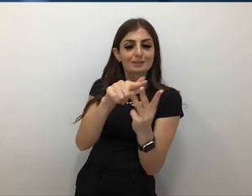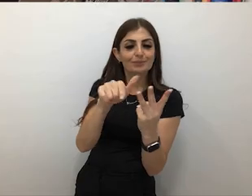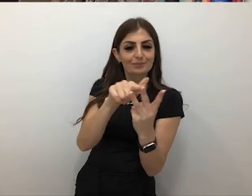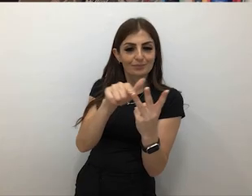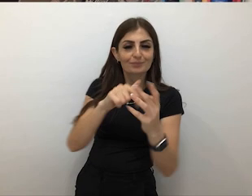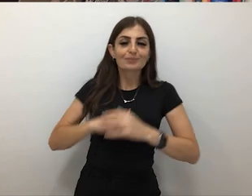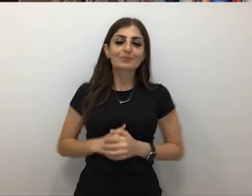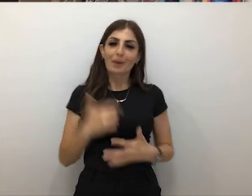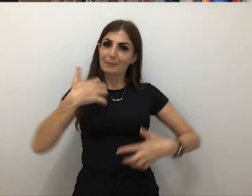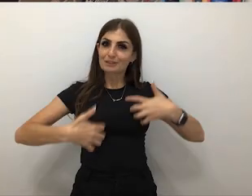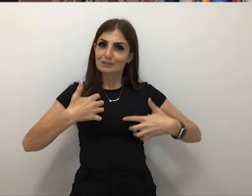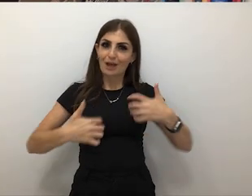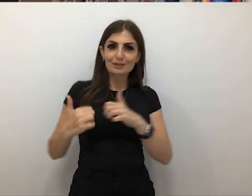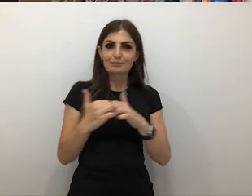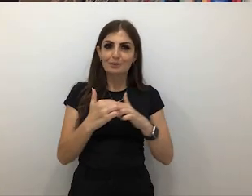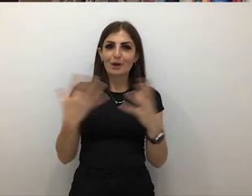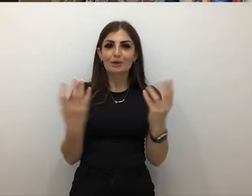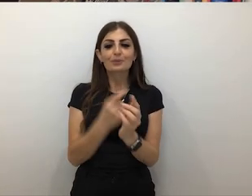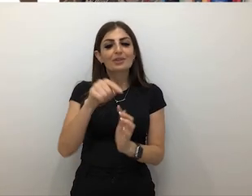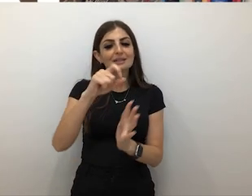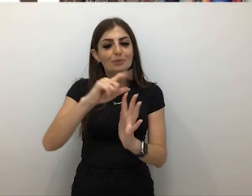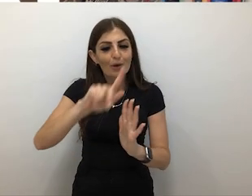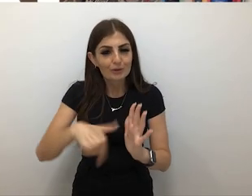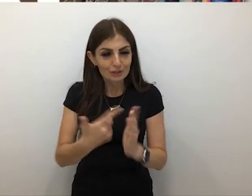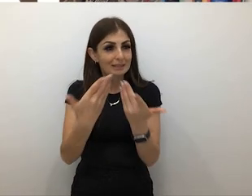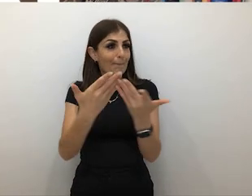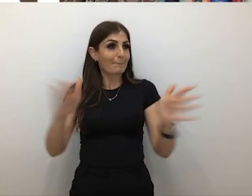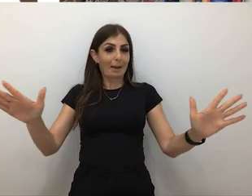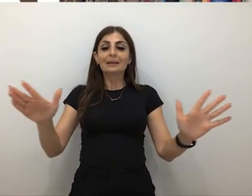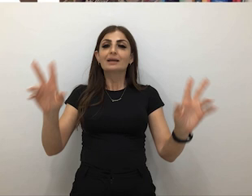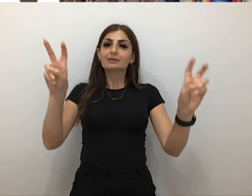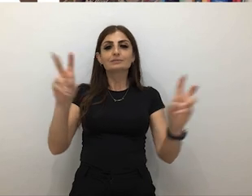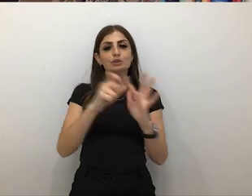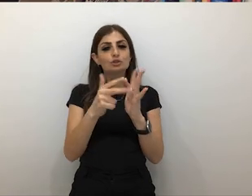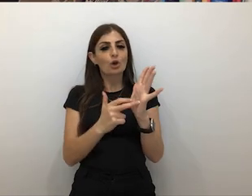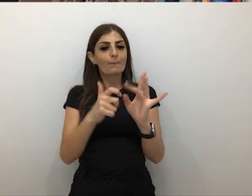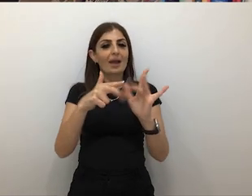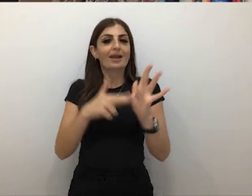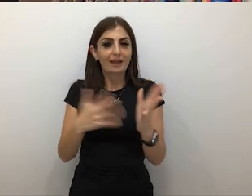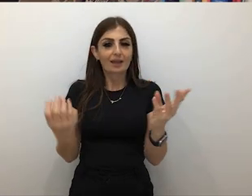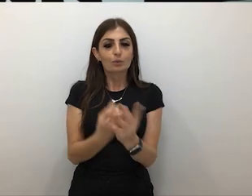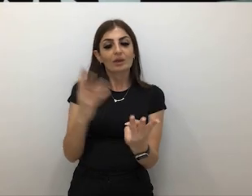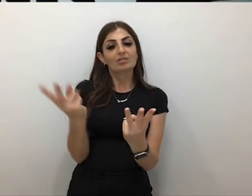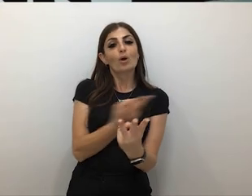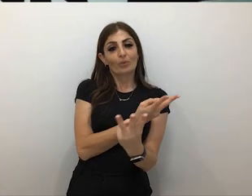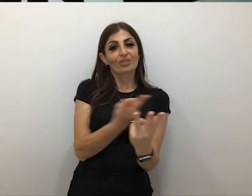to be working on this project, Public Domain with Motez and Dave.